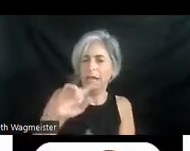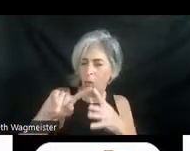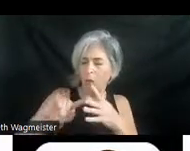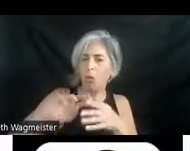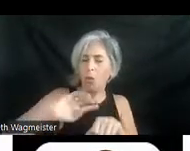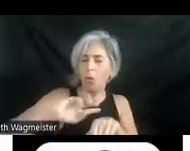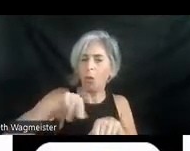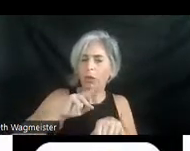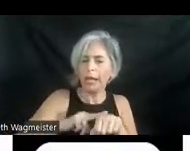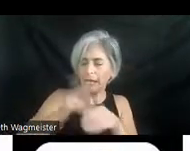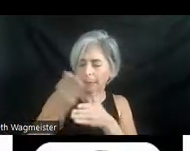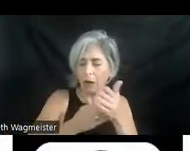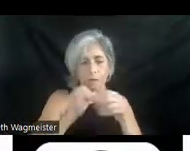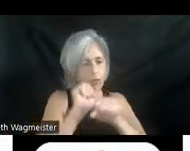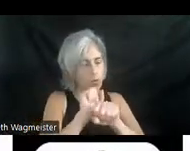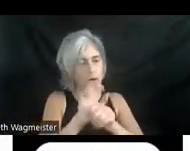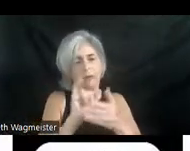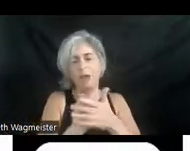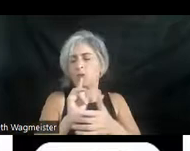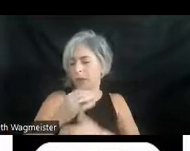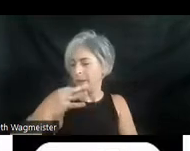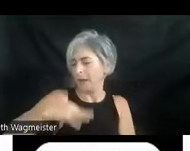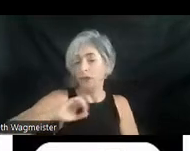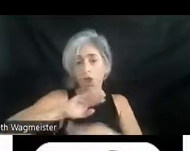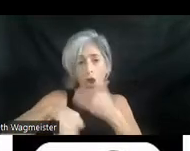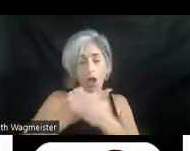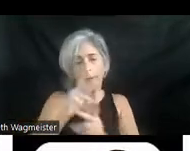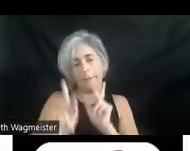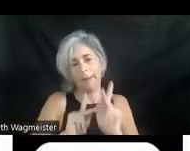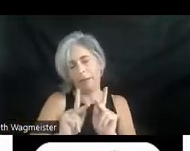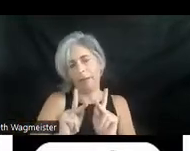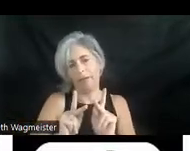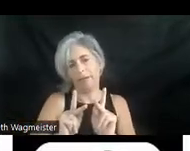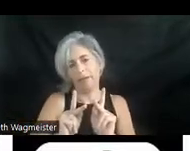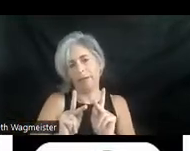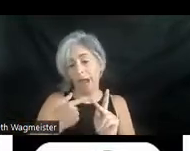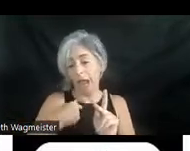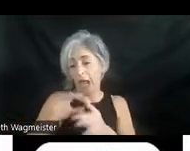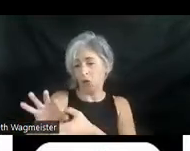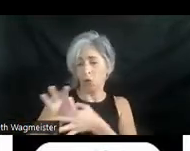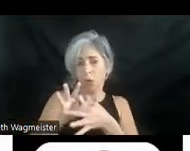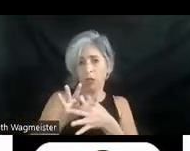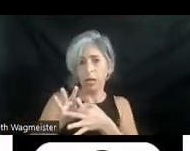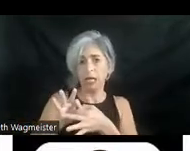of the work that really benefits all people. Back when I coordinated funding for the from